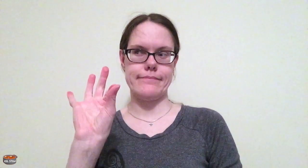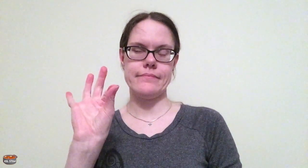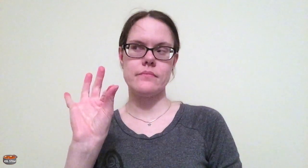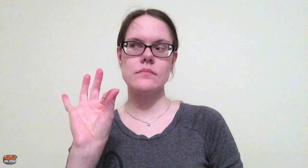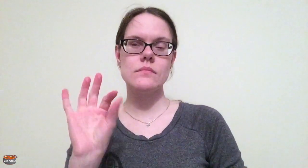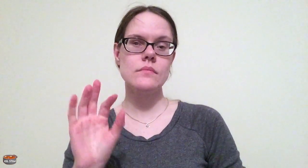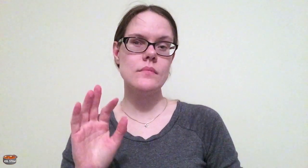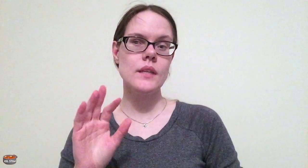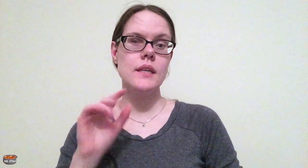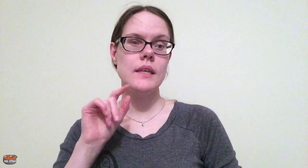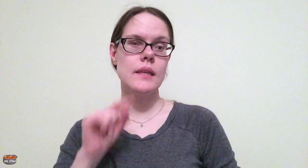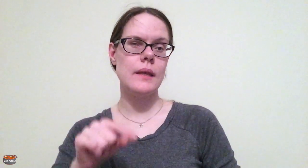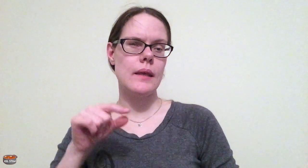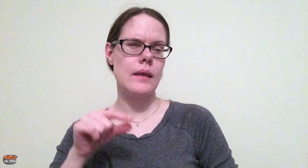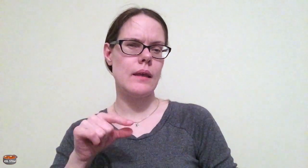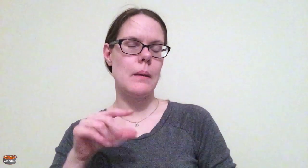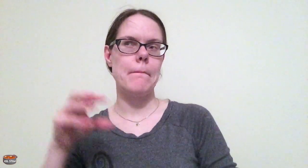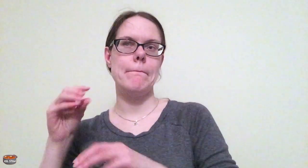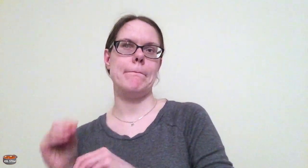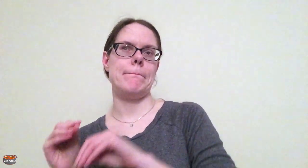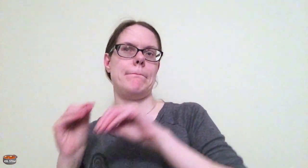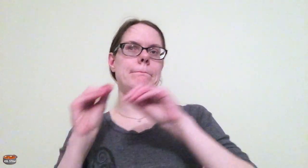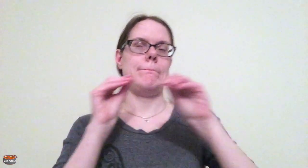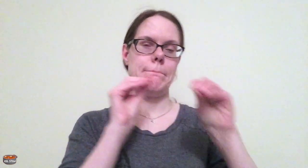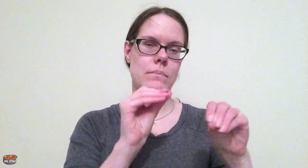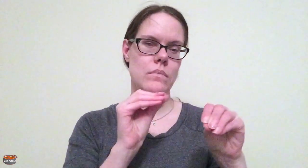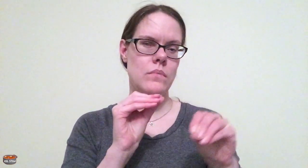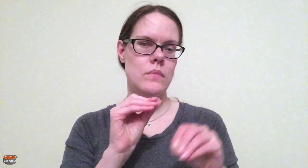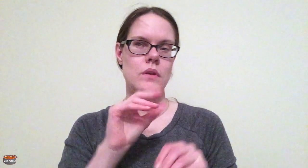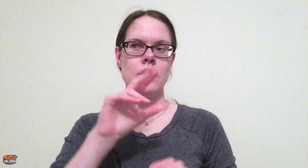9 months old at the time. After that,